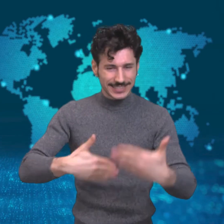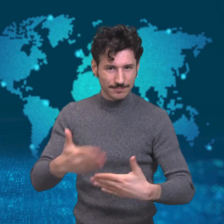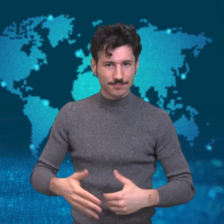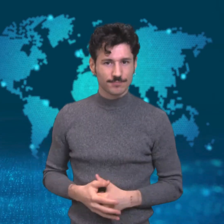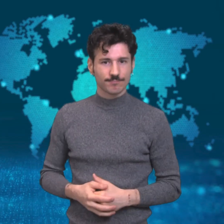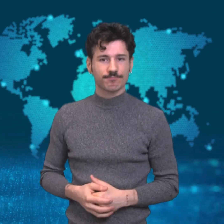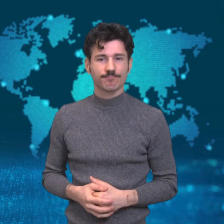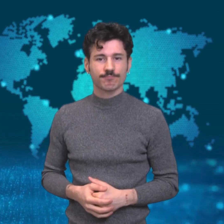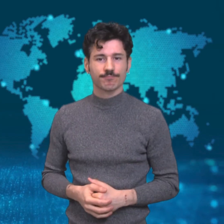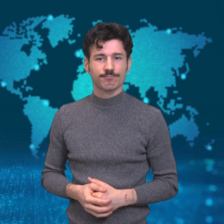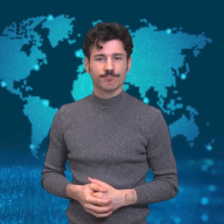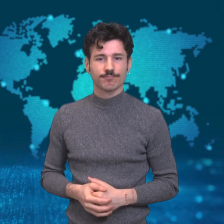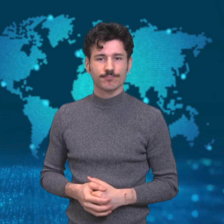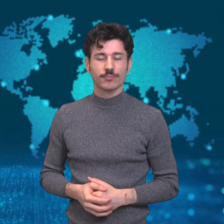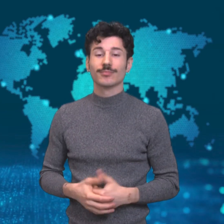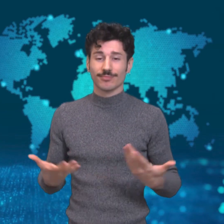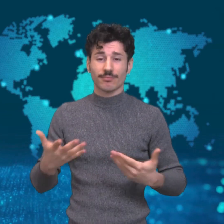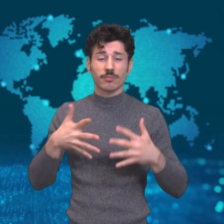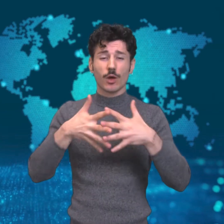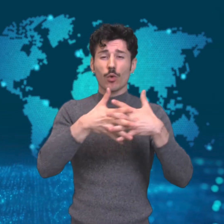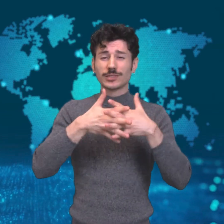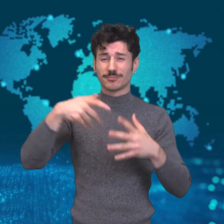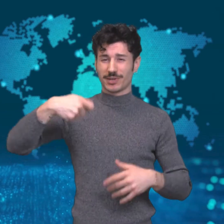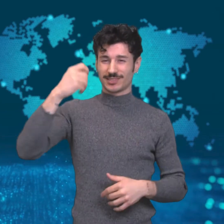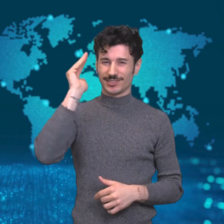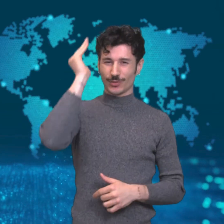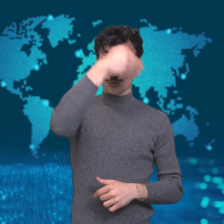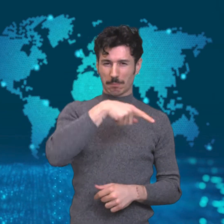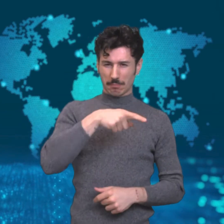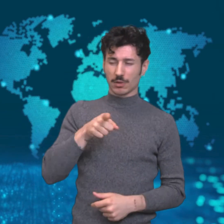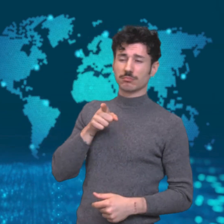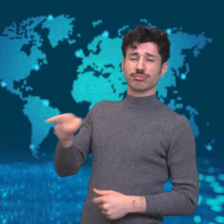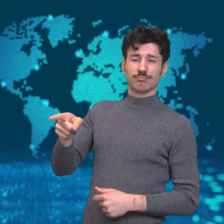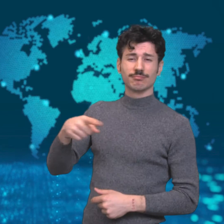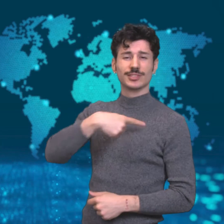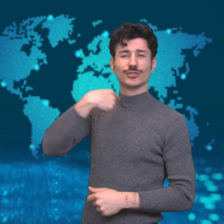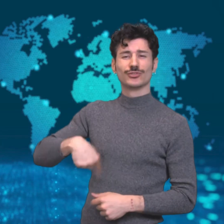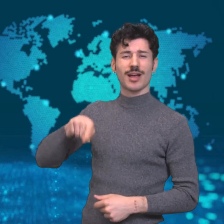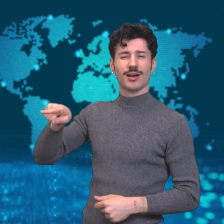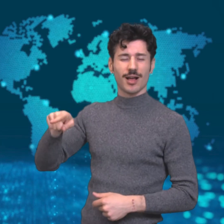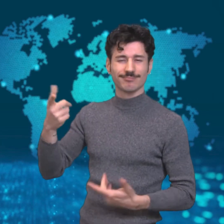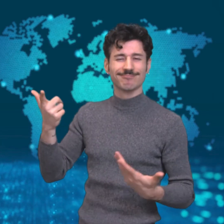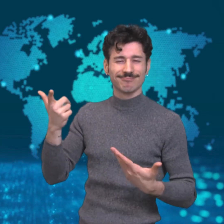coronavirus spread and they are now responding appropriately to it.